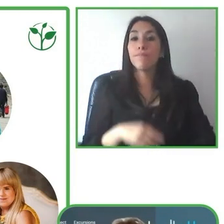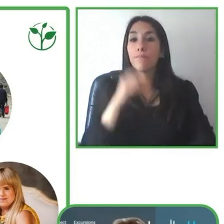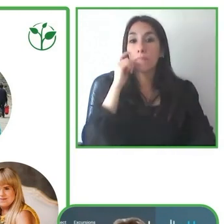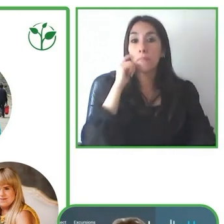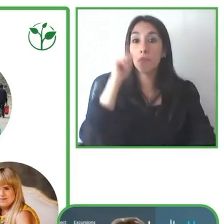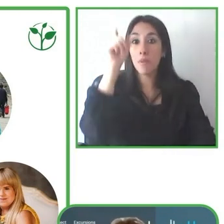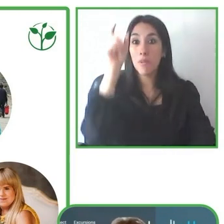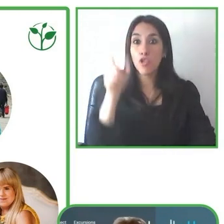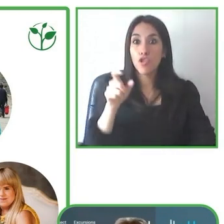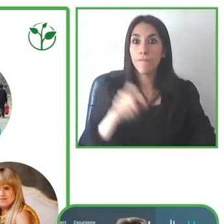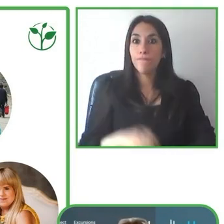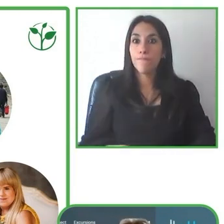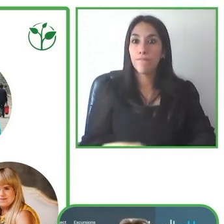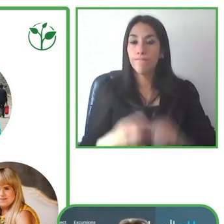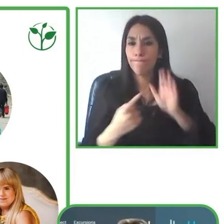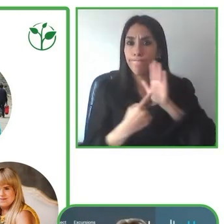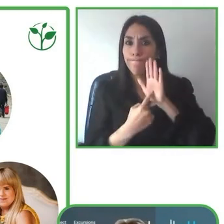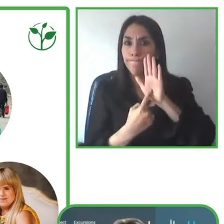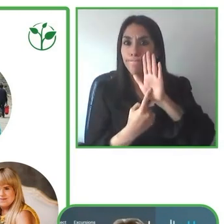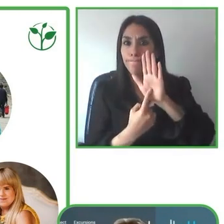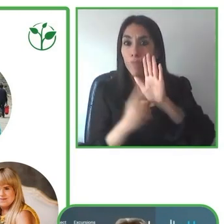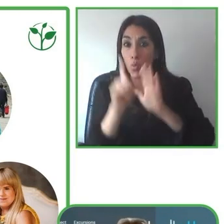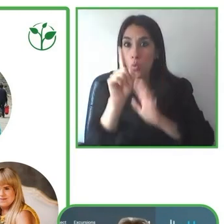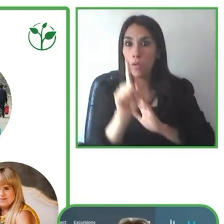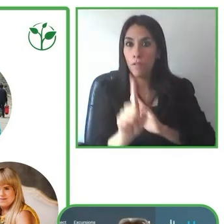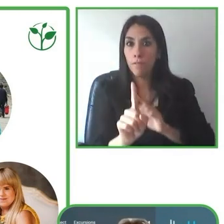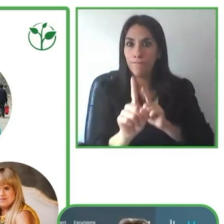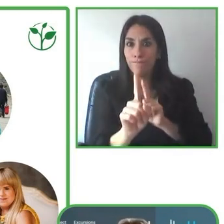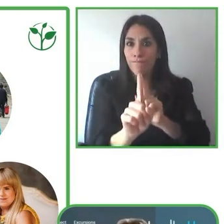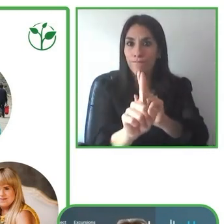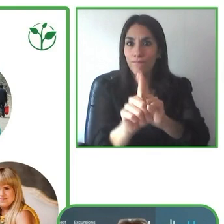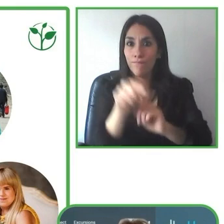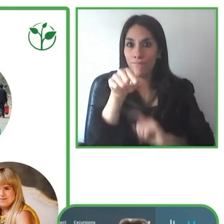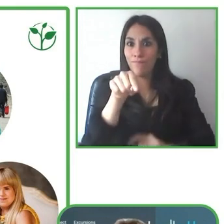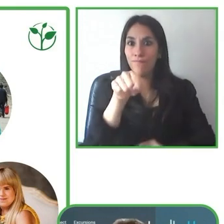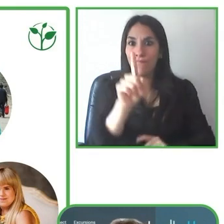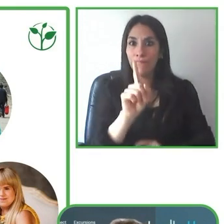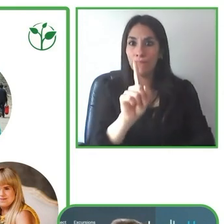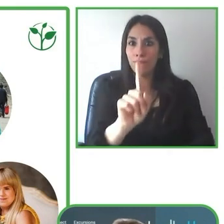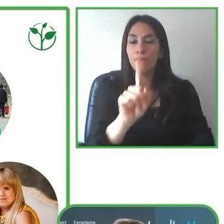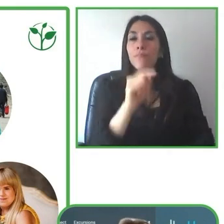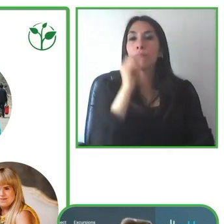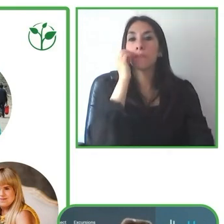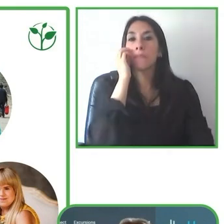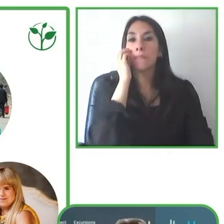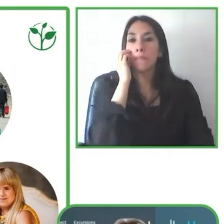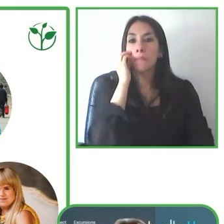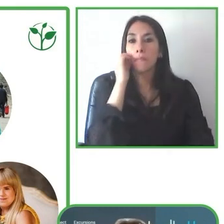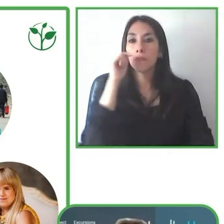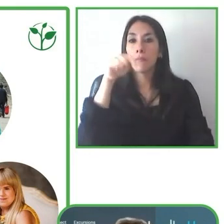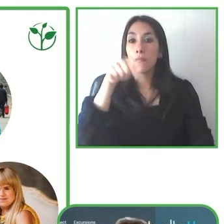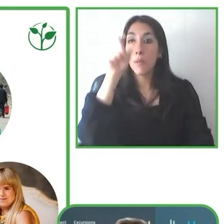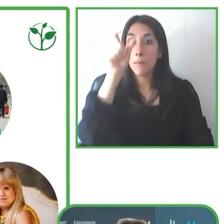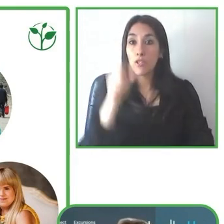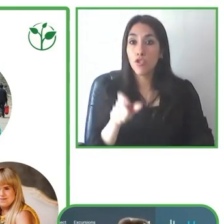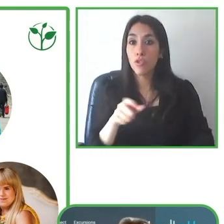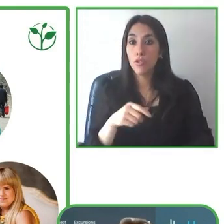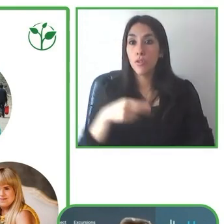His name is Eugene, and he drives a wheelchair in the kitchen. Before the injury,